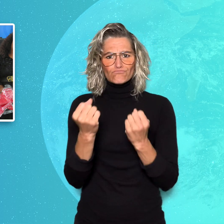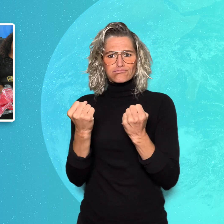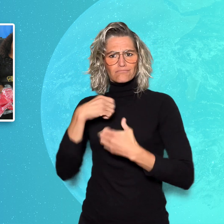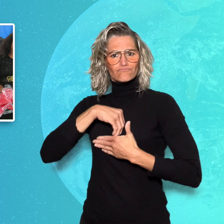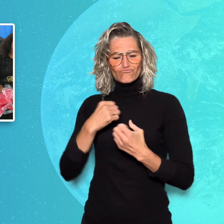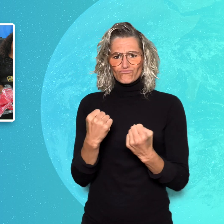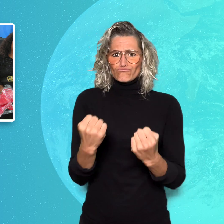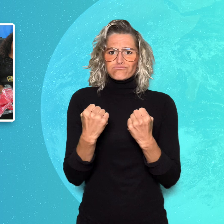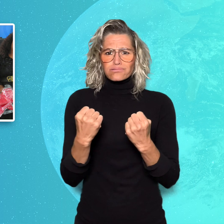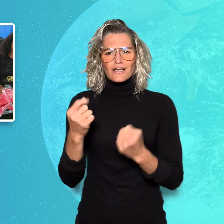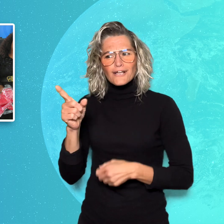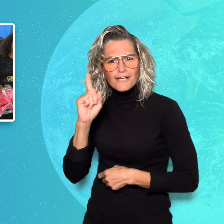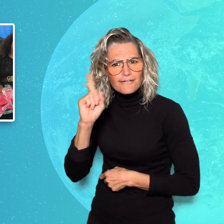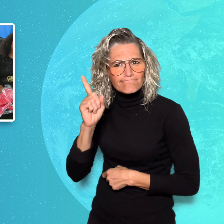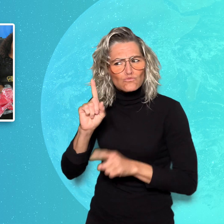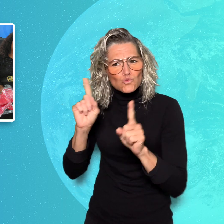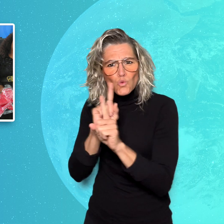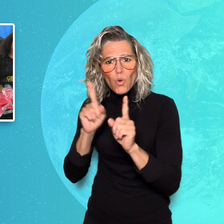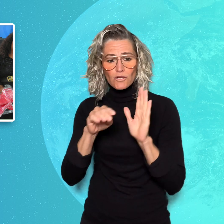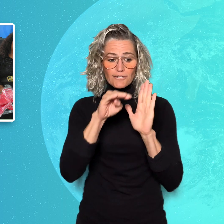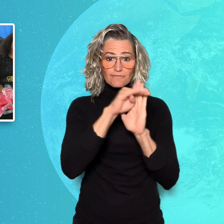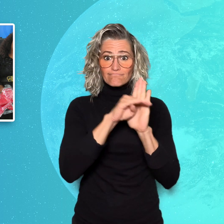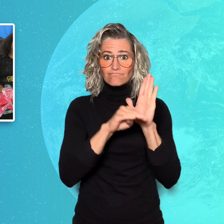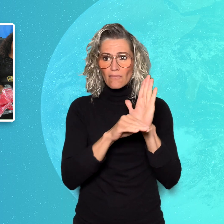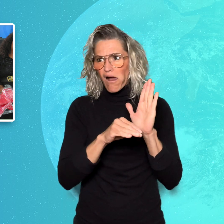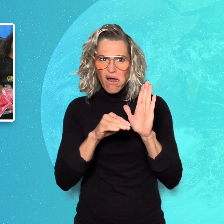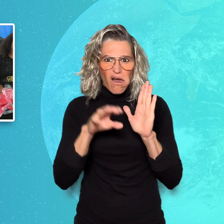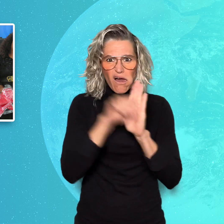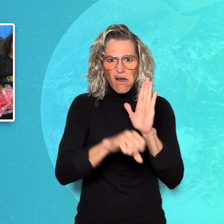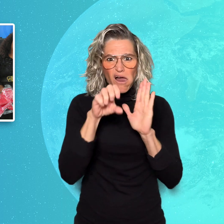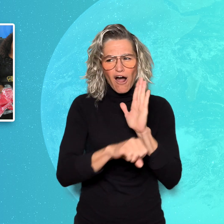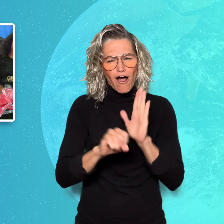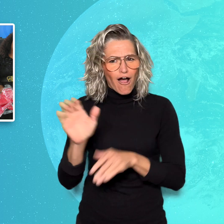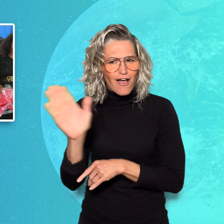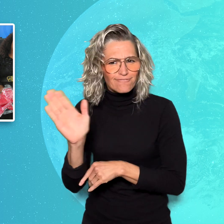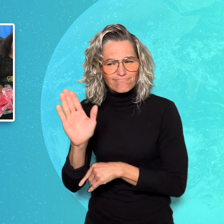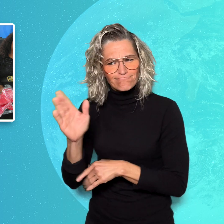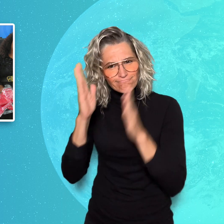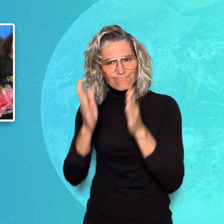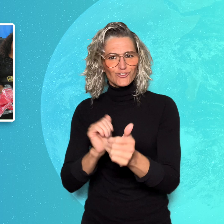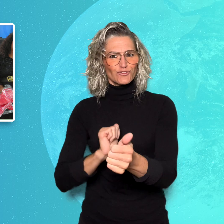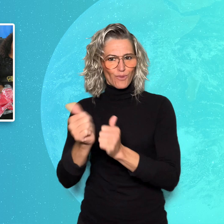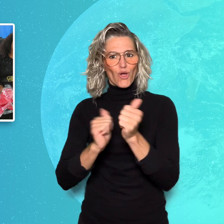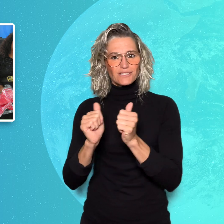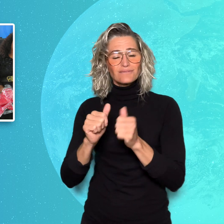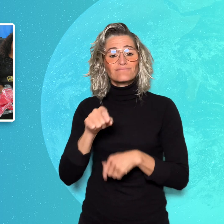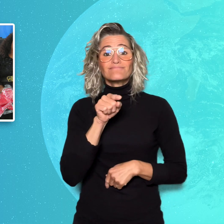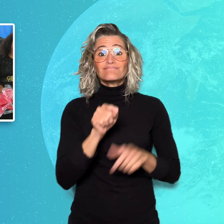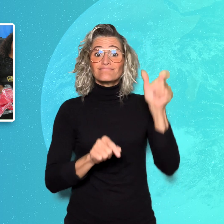development and keep them away from criminal activities.